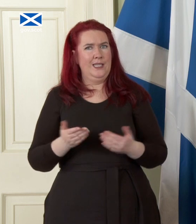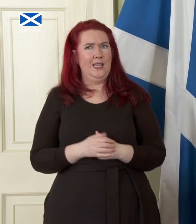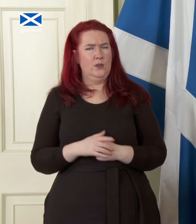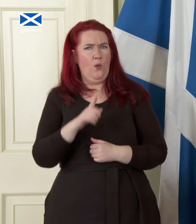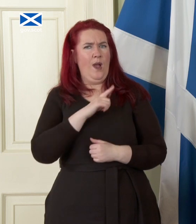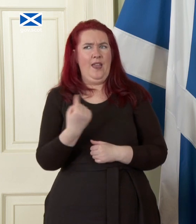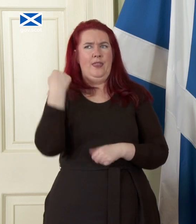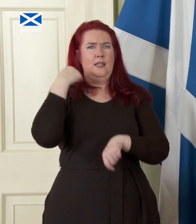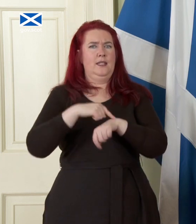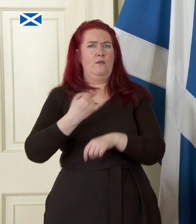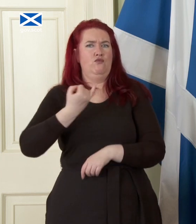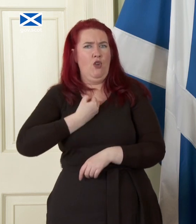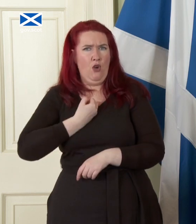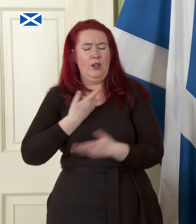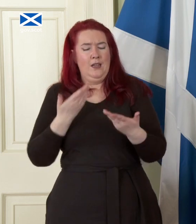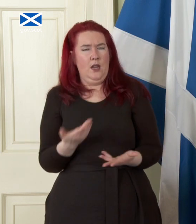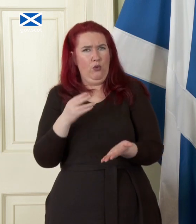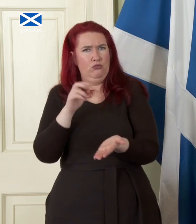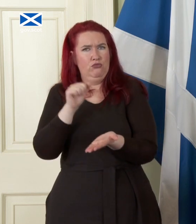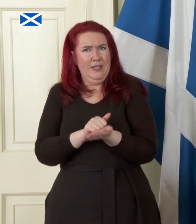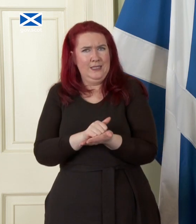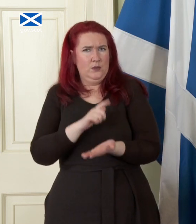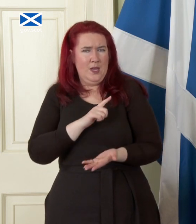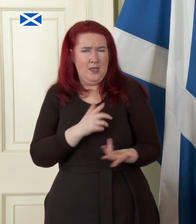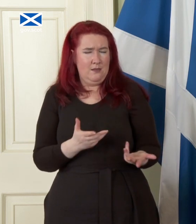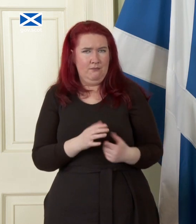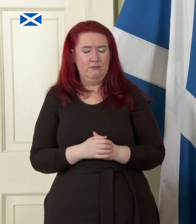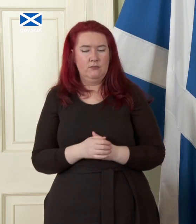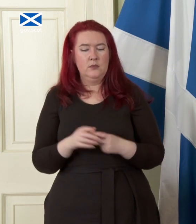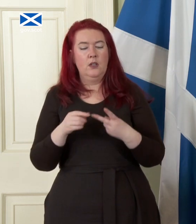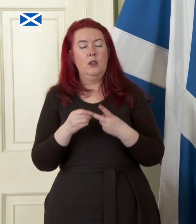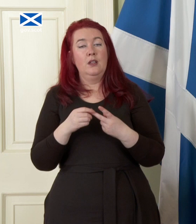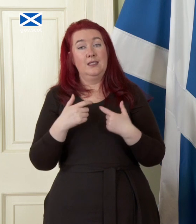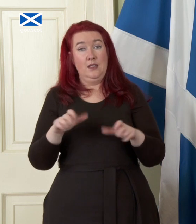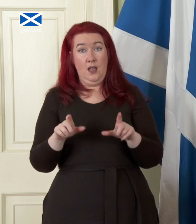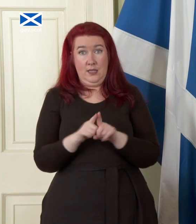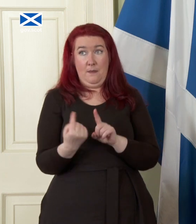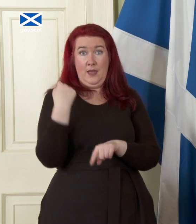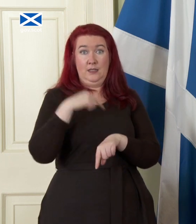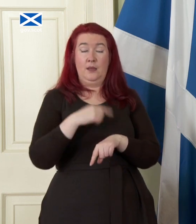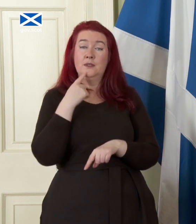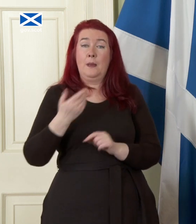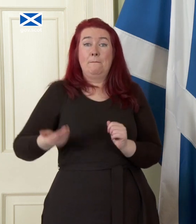then and right now and is it still the case as you said then that businesses are going to face quite